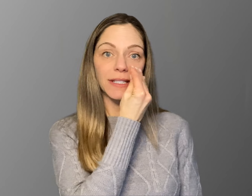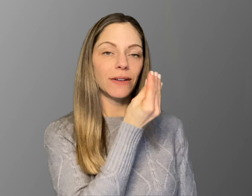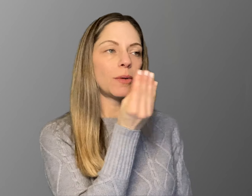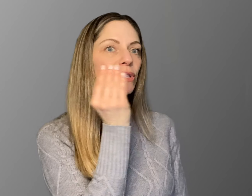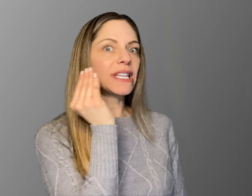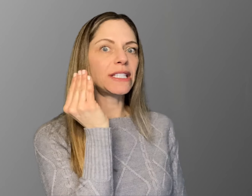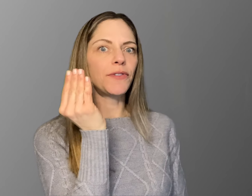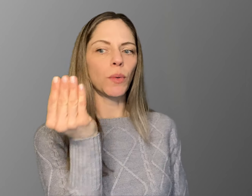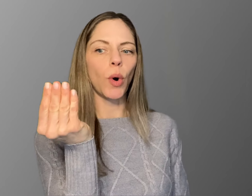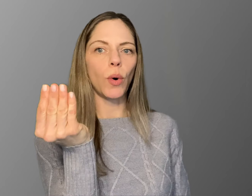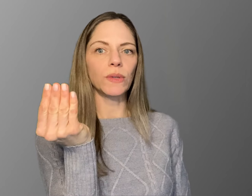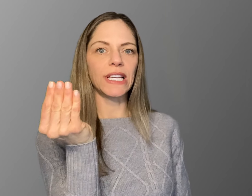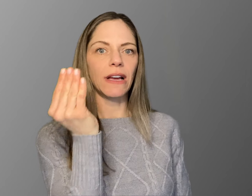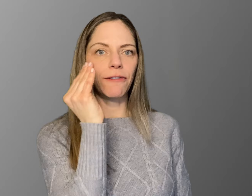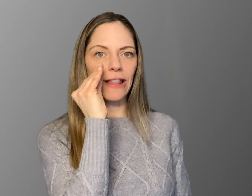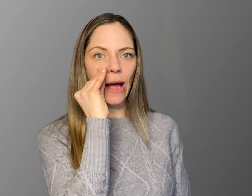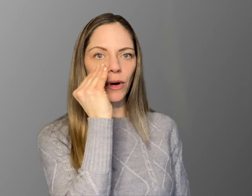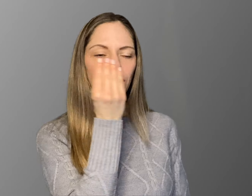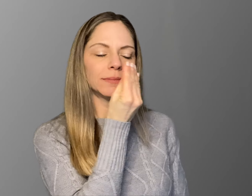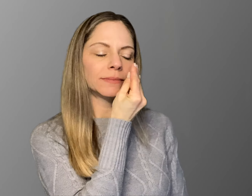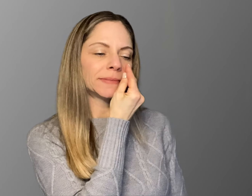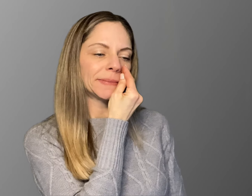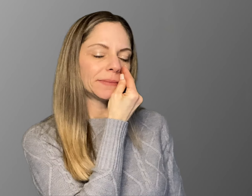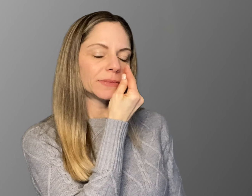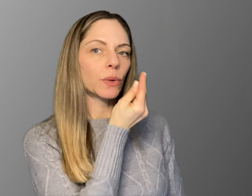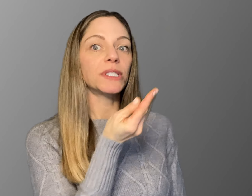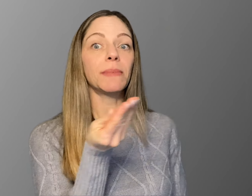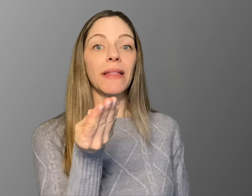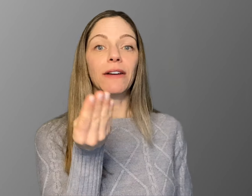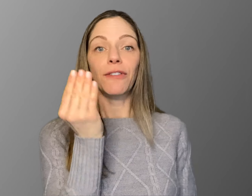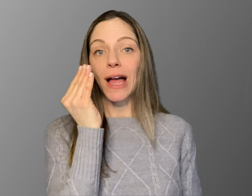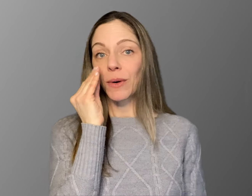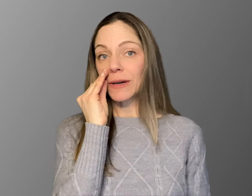almost as if you were holding a "flower" or smelling a "flower."